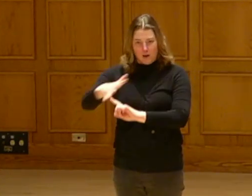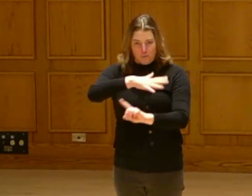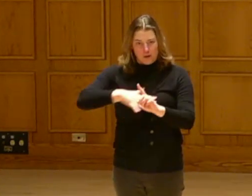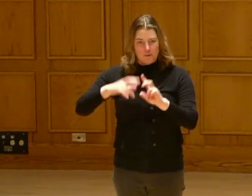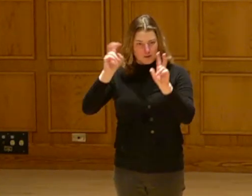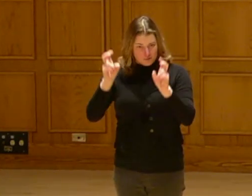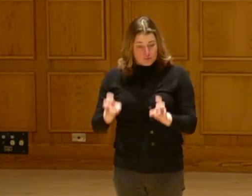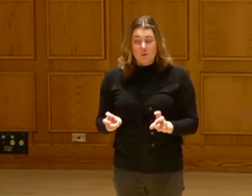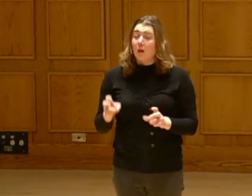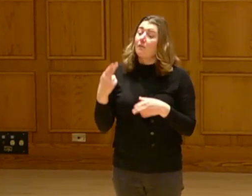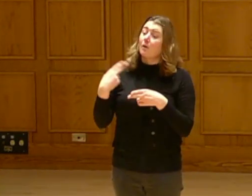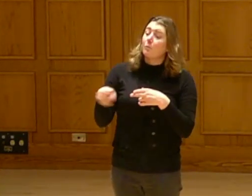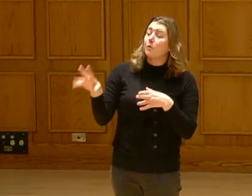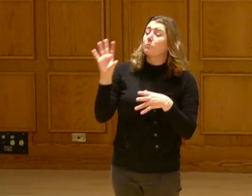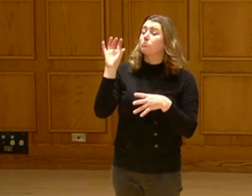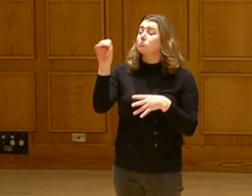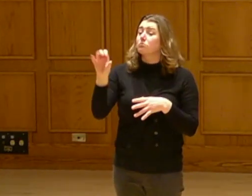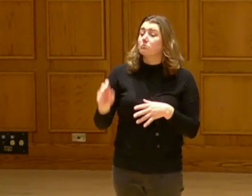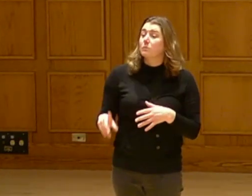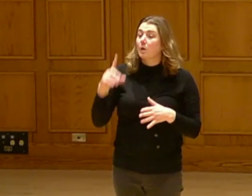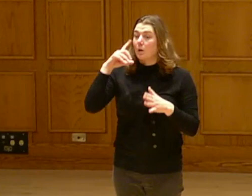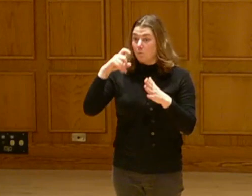Before we proceed, I have a few brief notes of recognition and thanks.